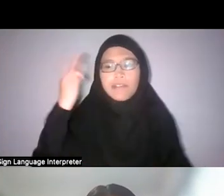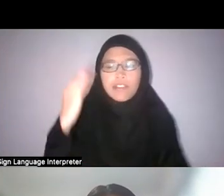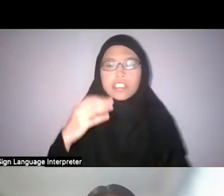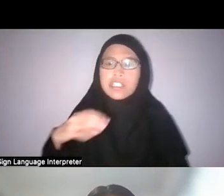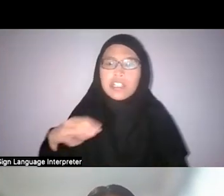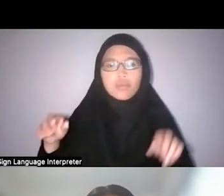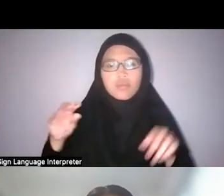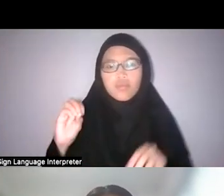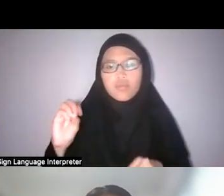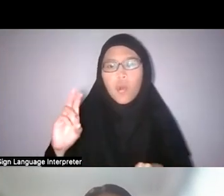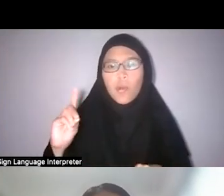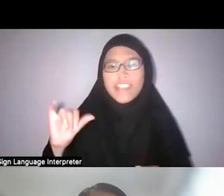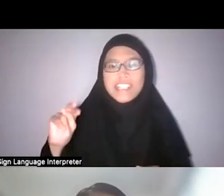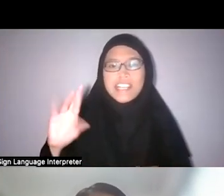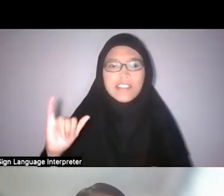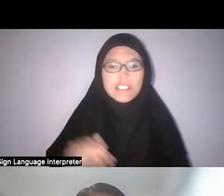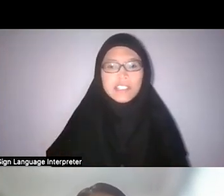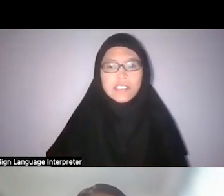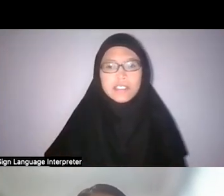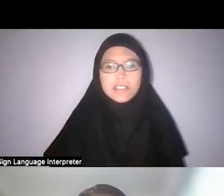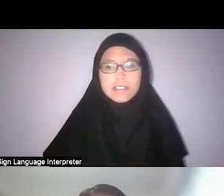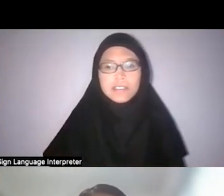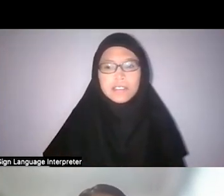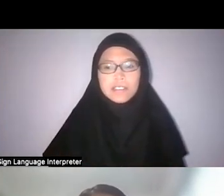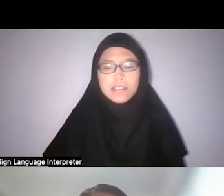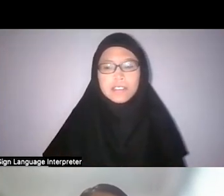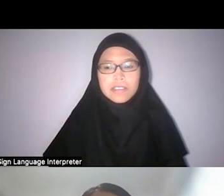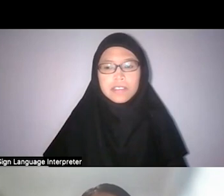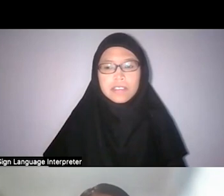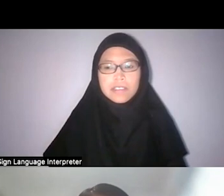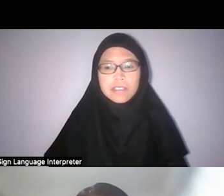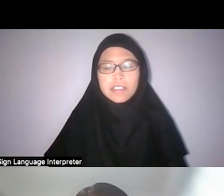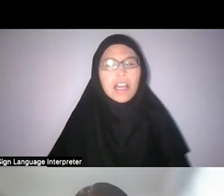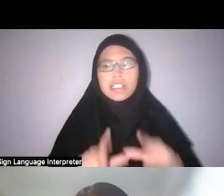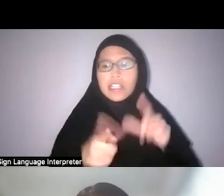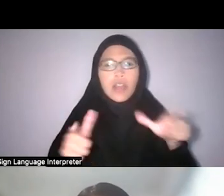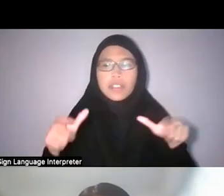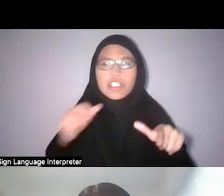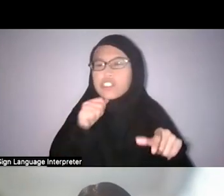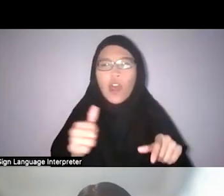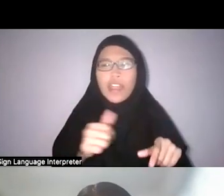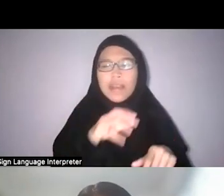I don’t think she necessarily has the language of decolonisation in her vocabulary.